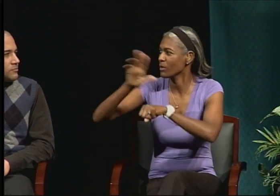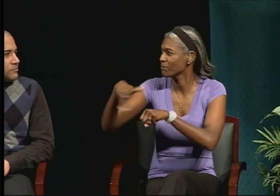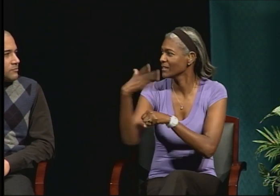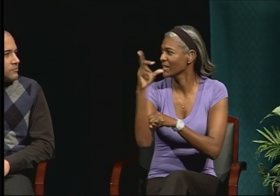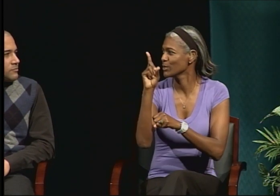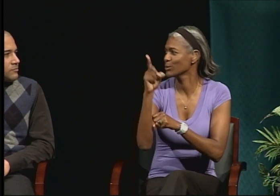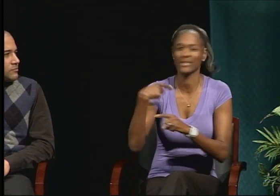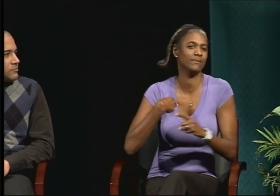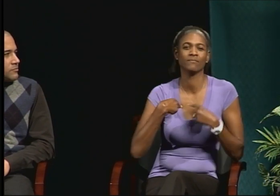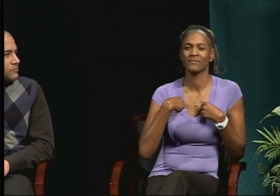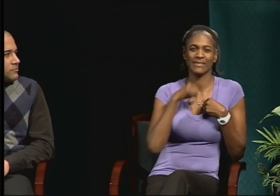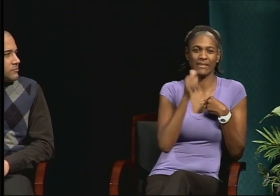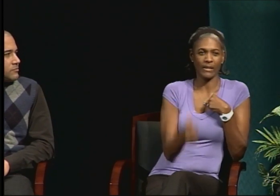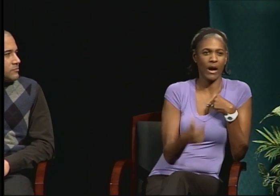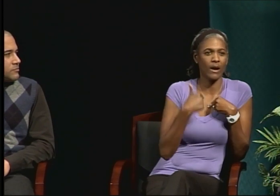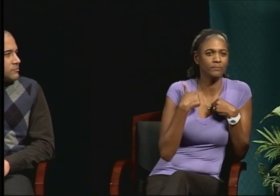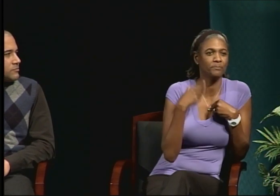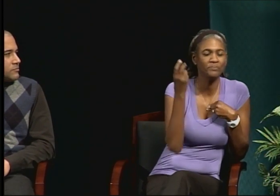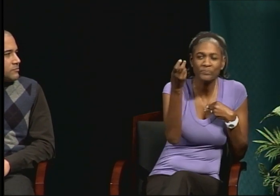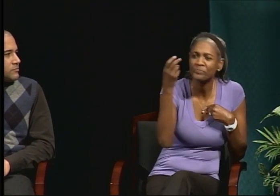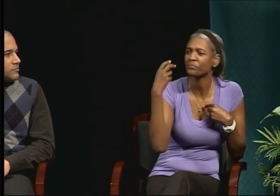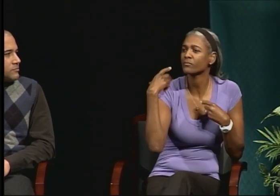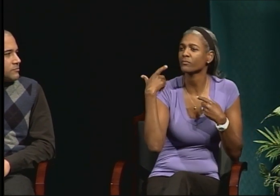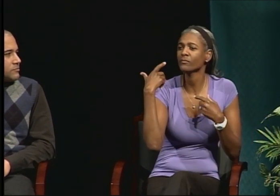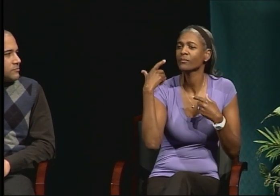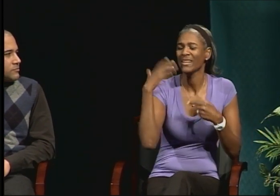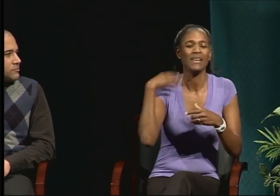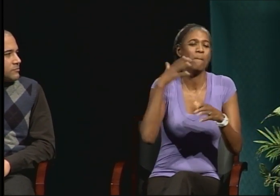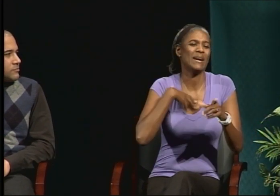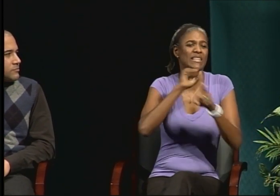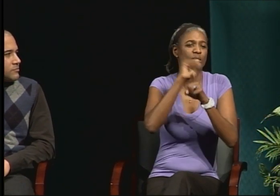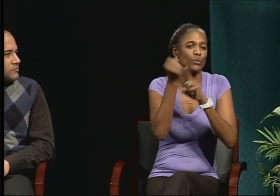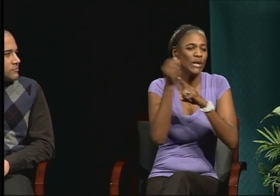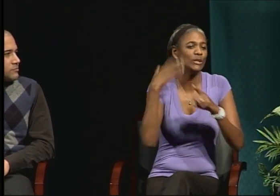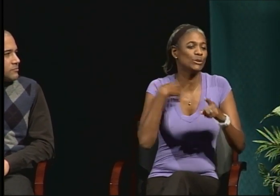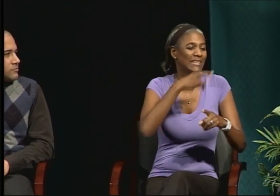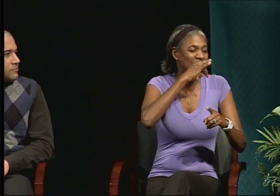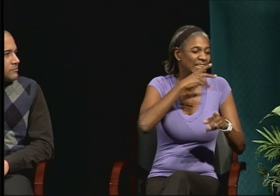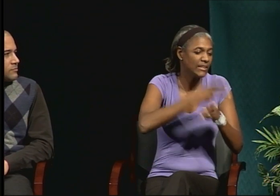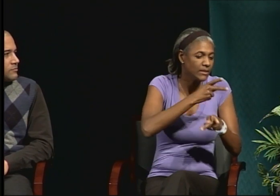I had a child and I was not working full time.